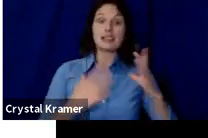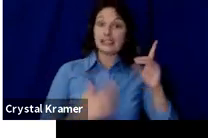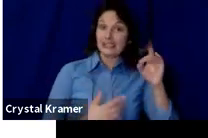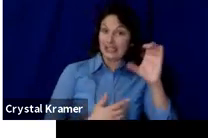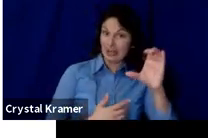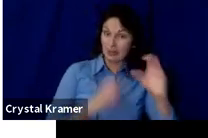just everywhere.